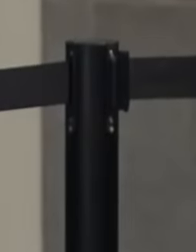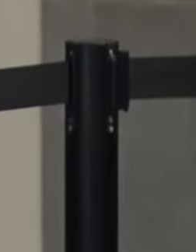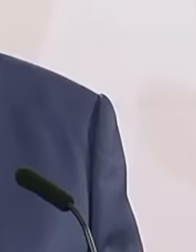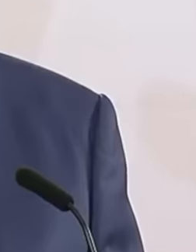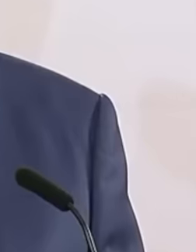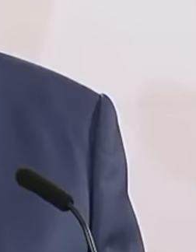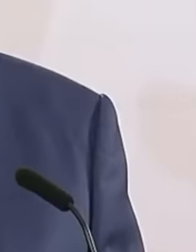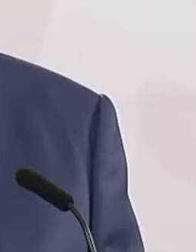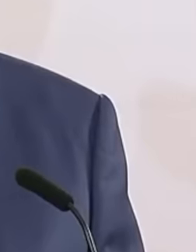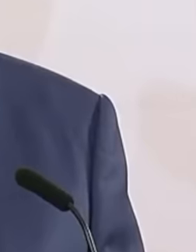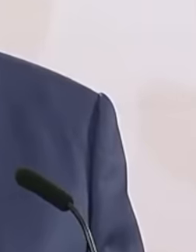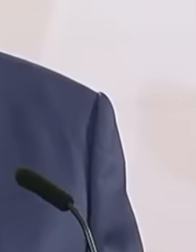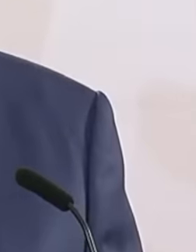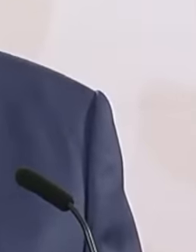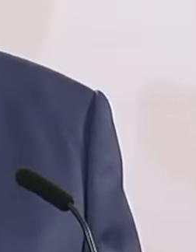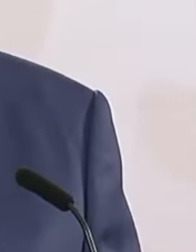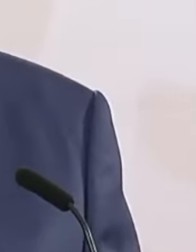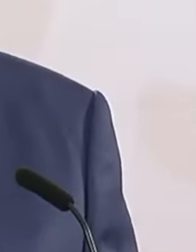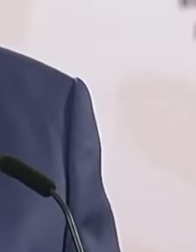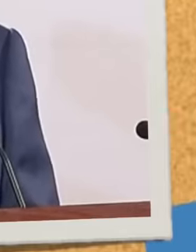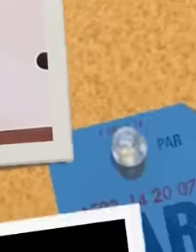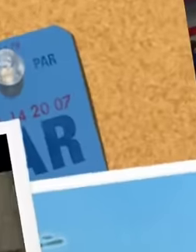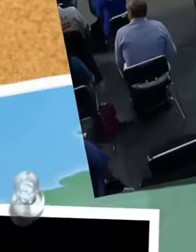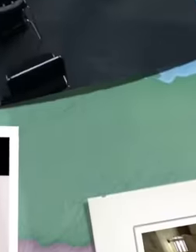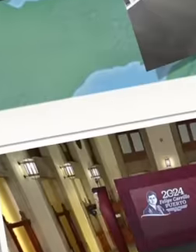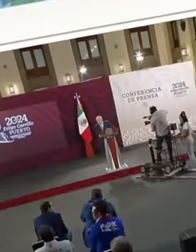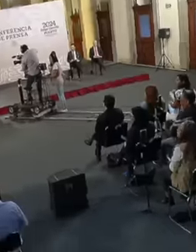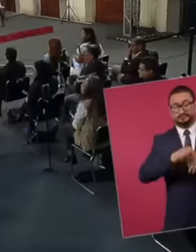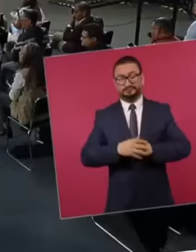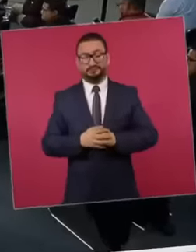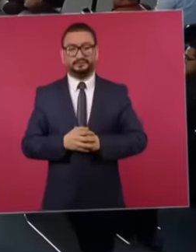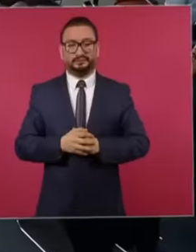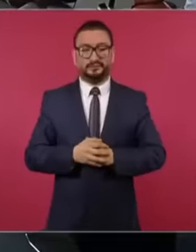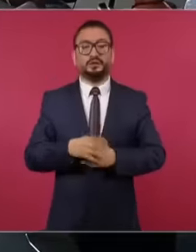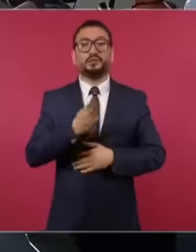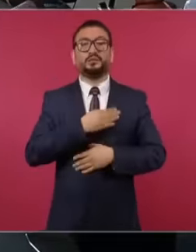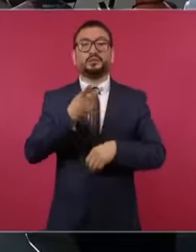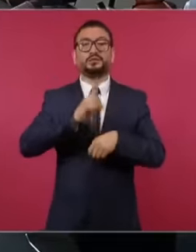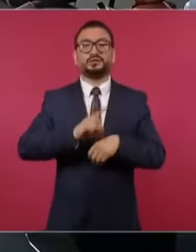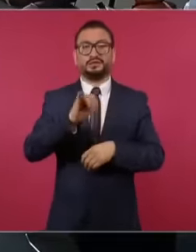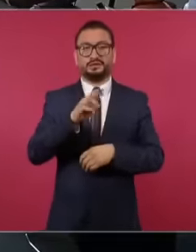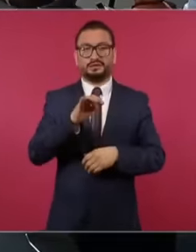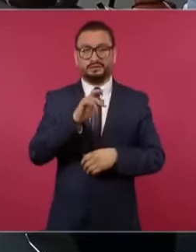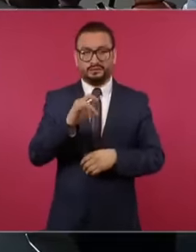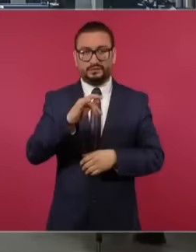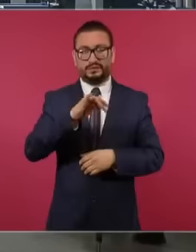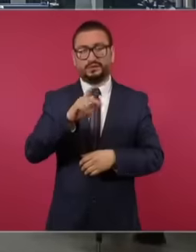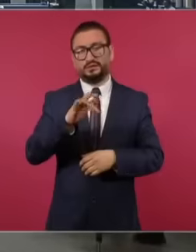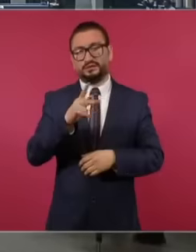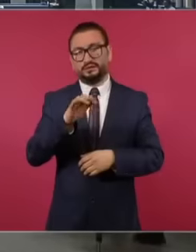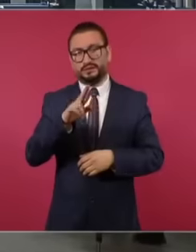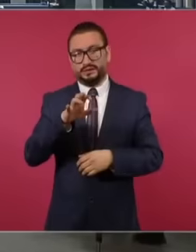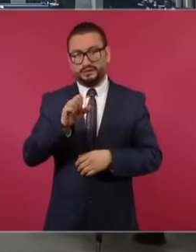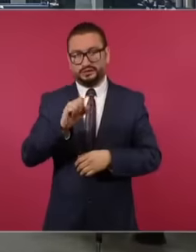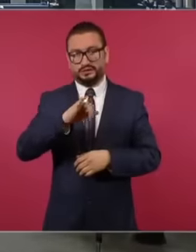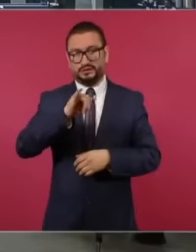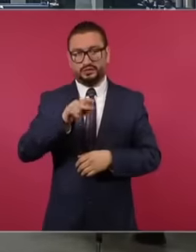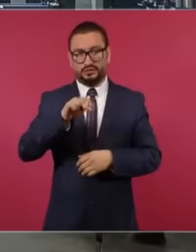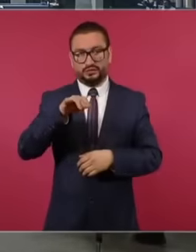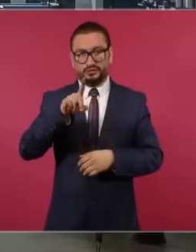day Good morning President Emir Olivares of the day a little continuing with the topic of